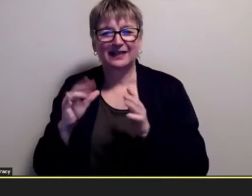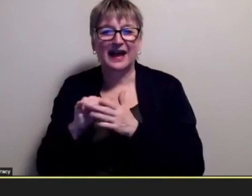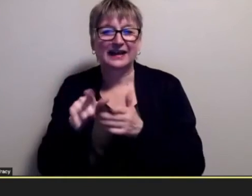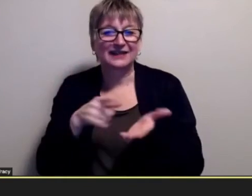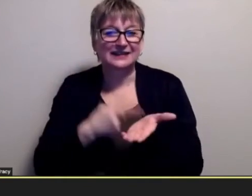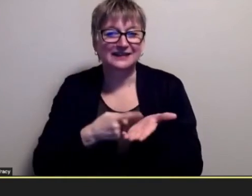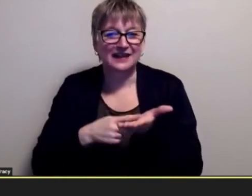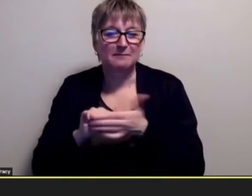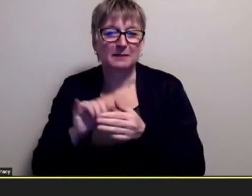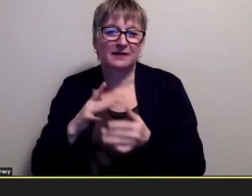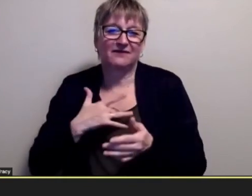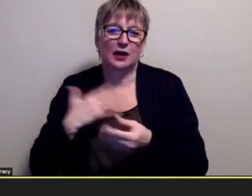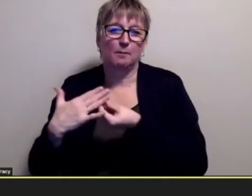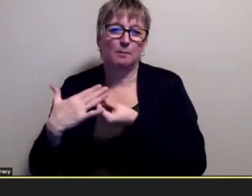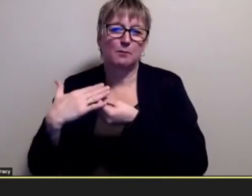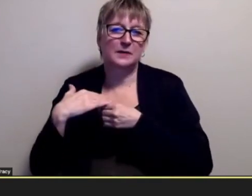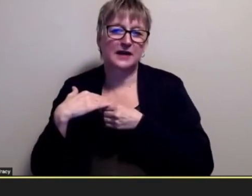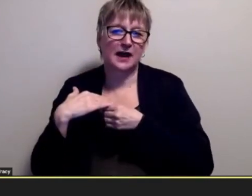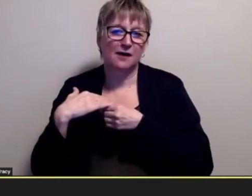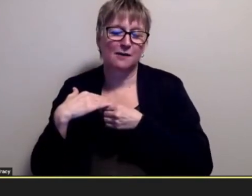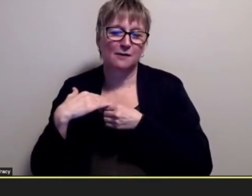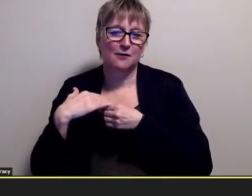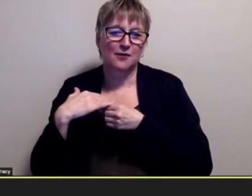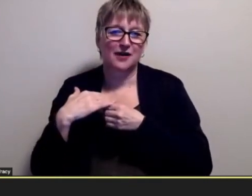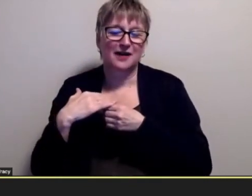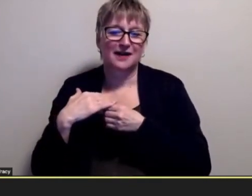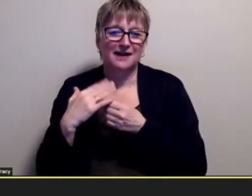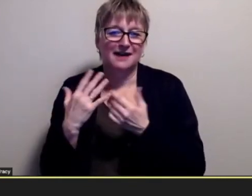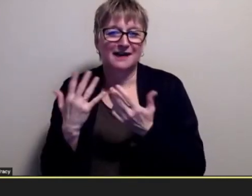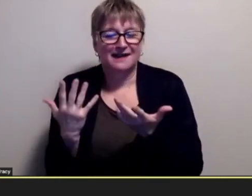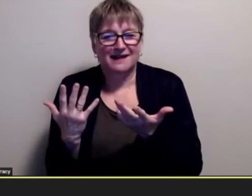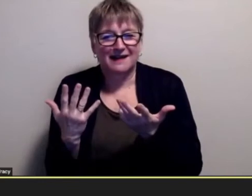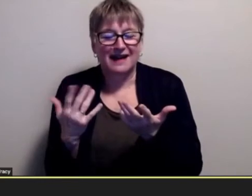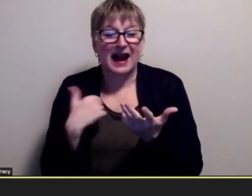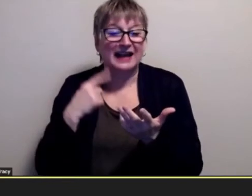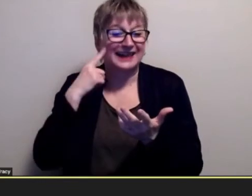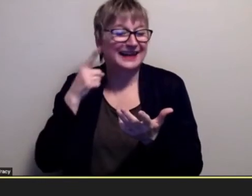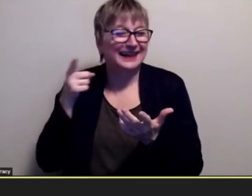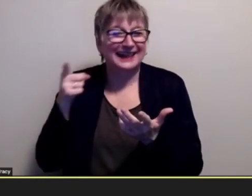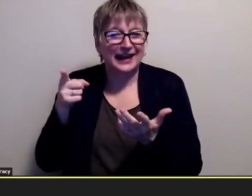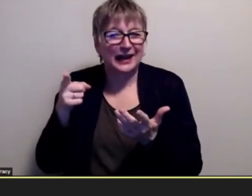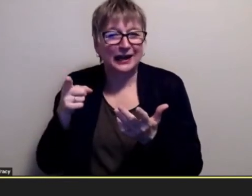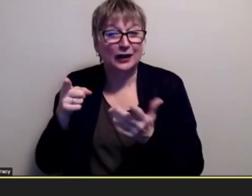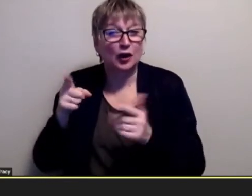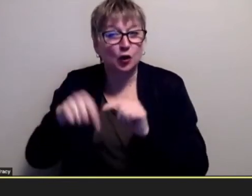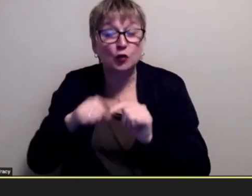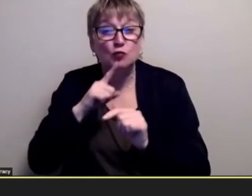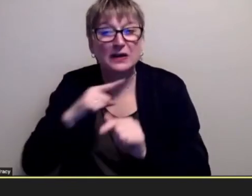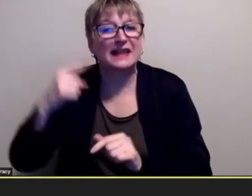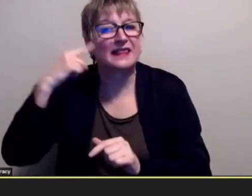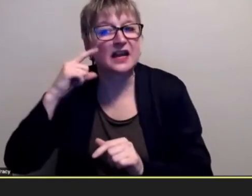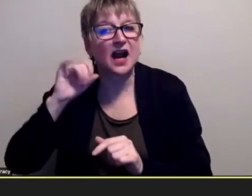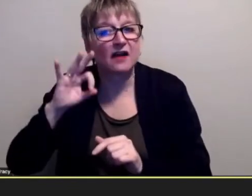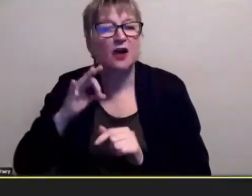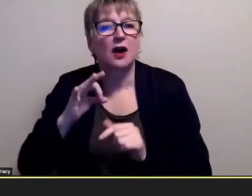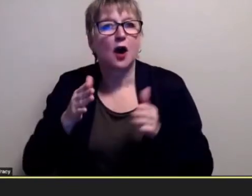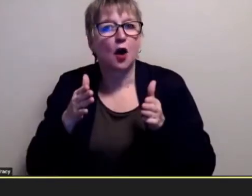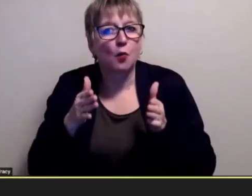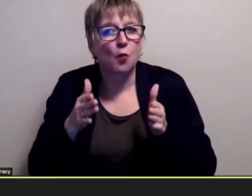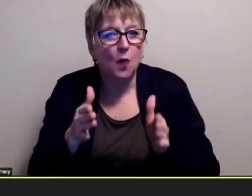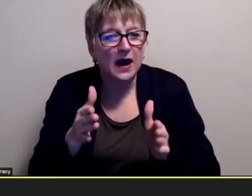in some way and and i think you know they couldn't really think of a way to like put it too nicely